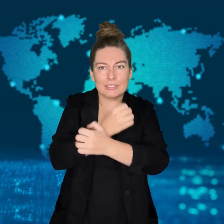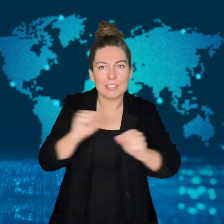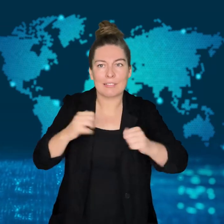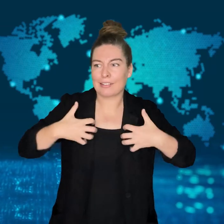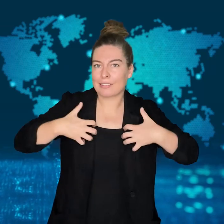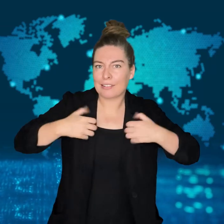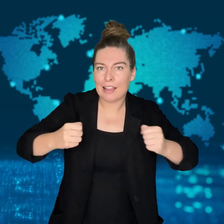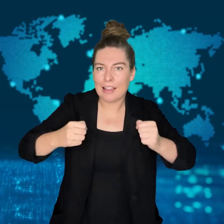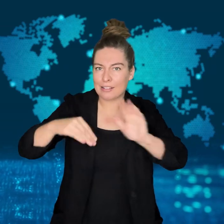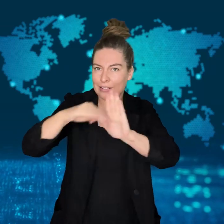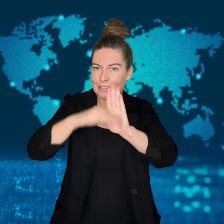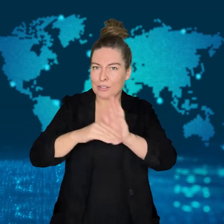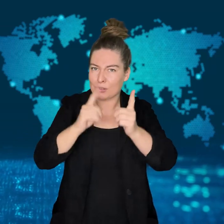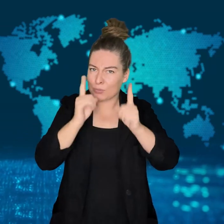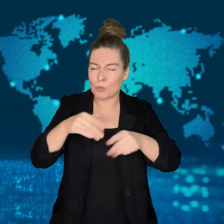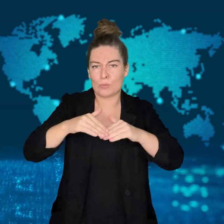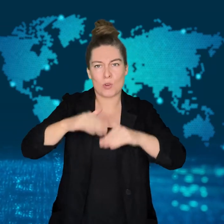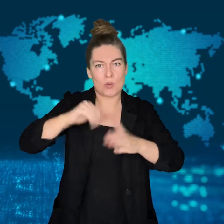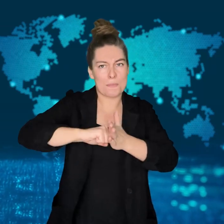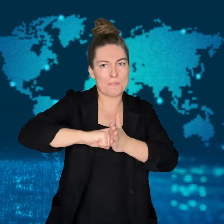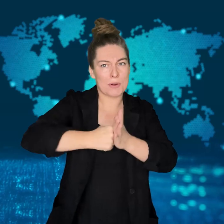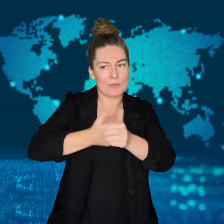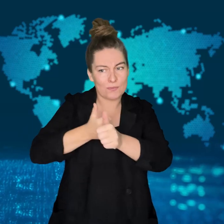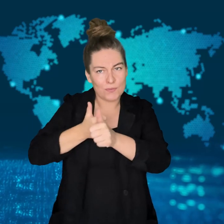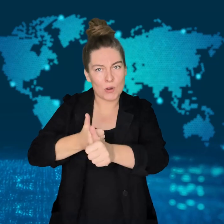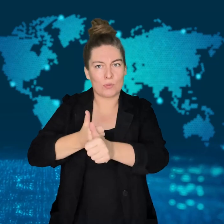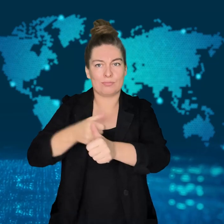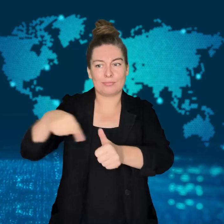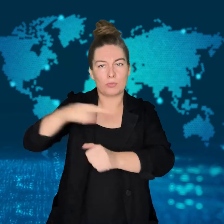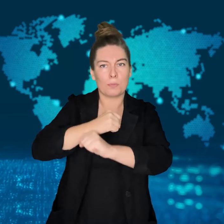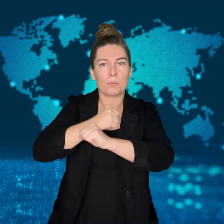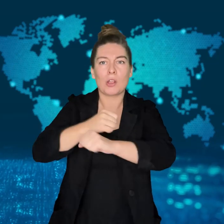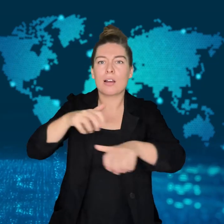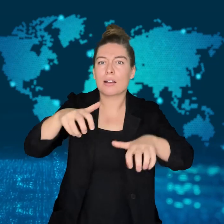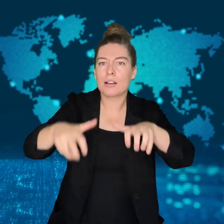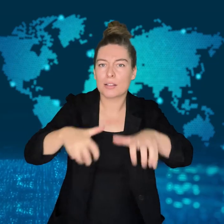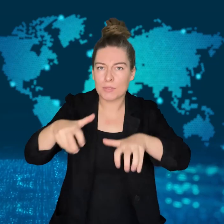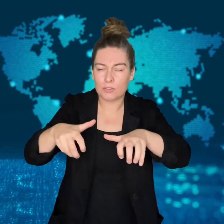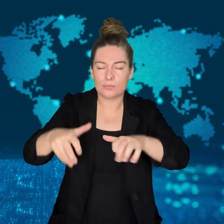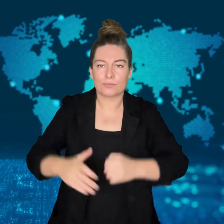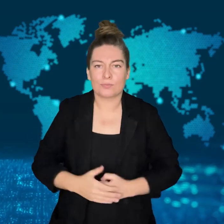be sure that zoos meet the high standards in animal and public health and safety.